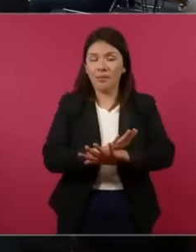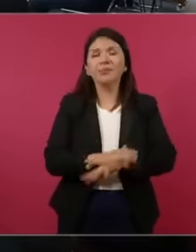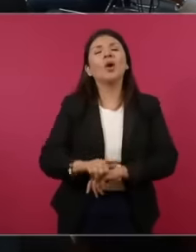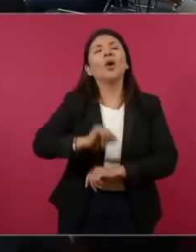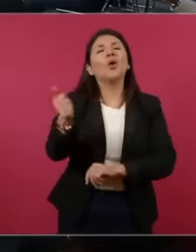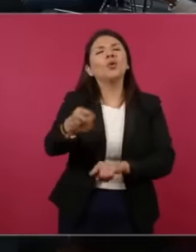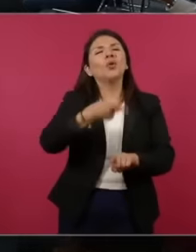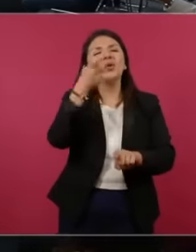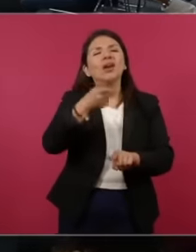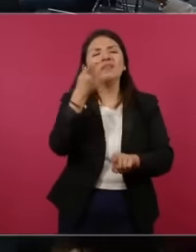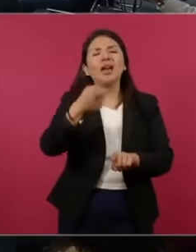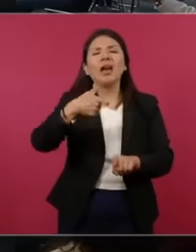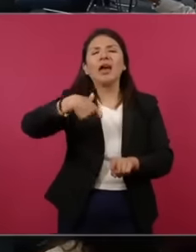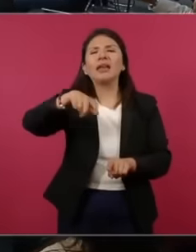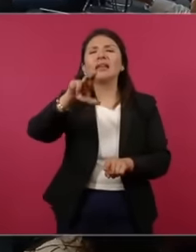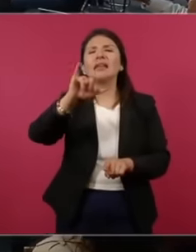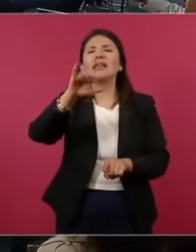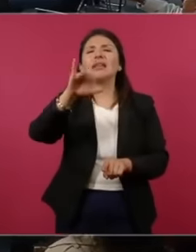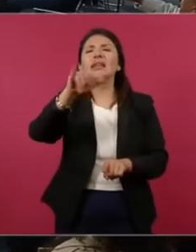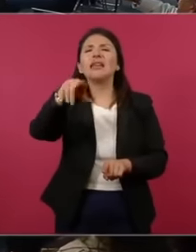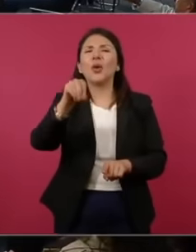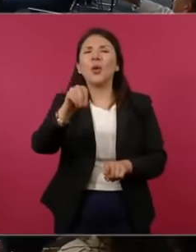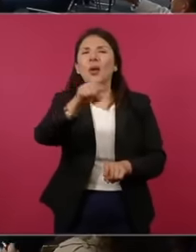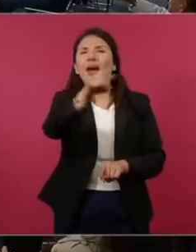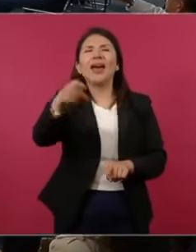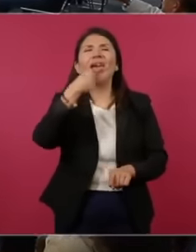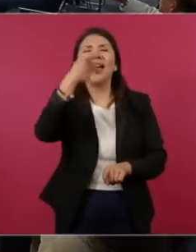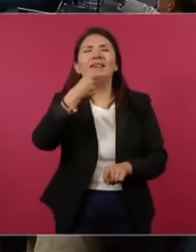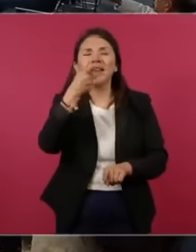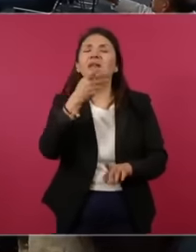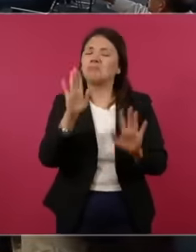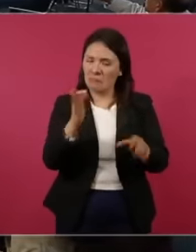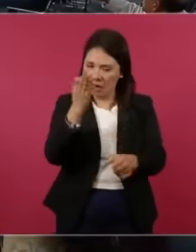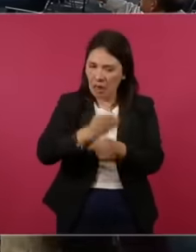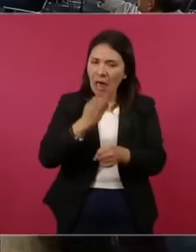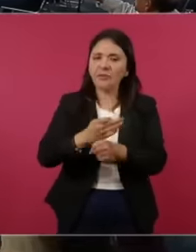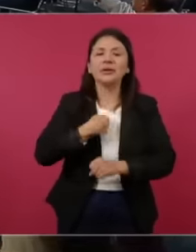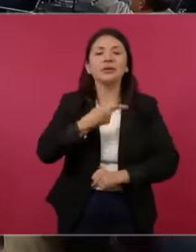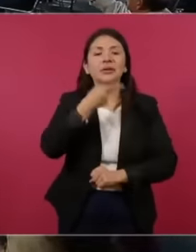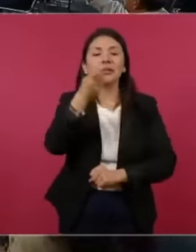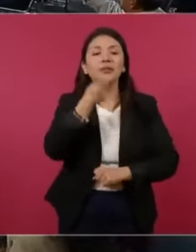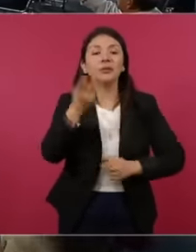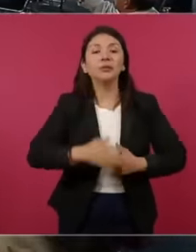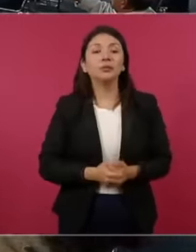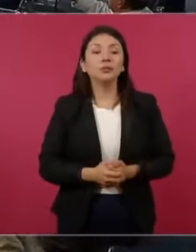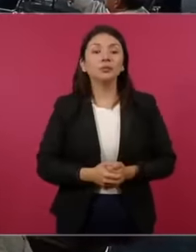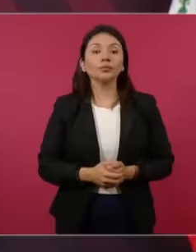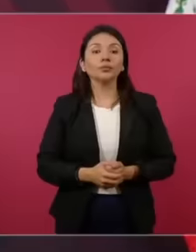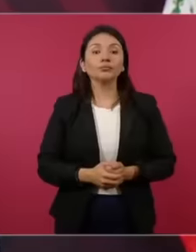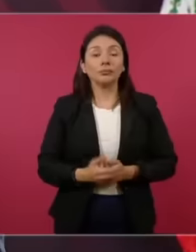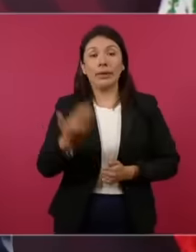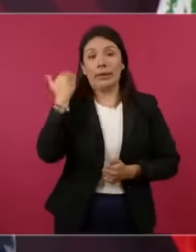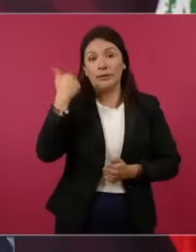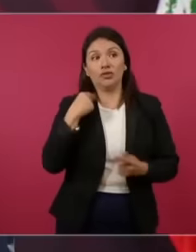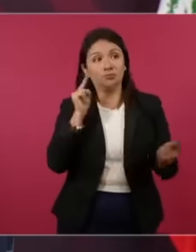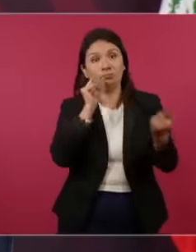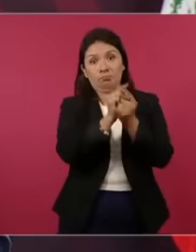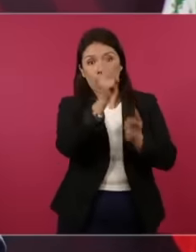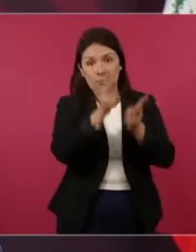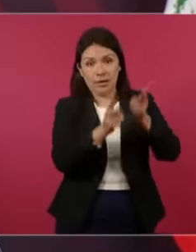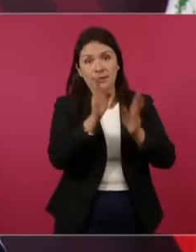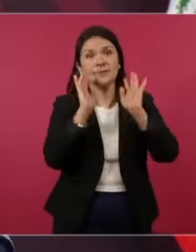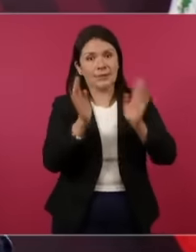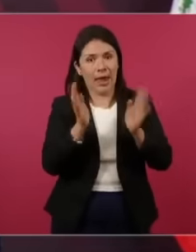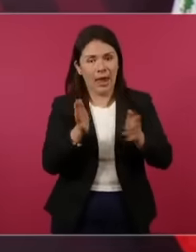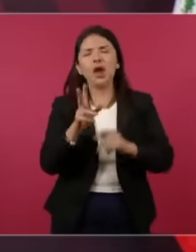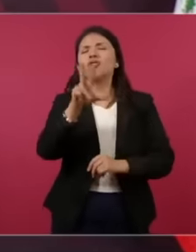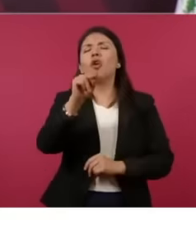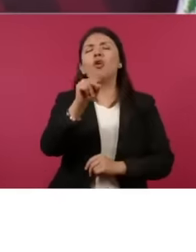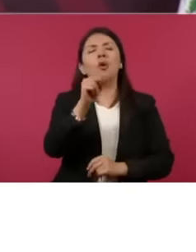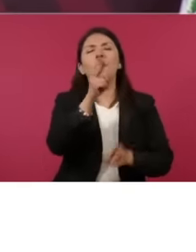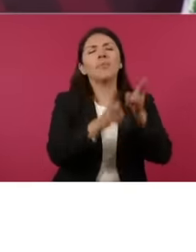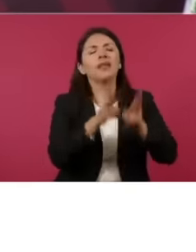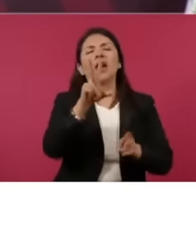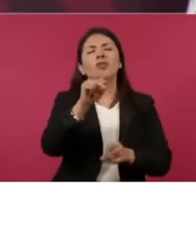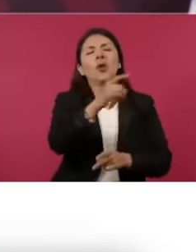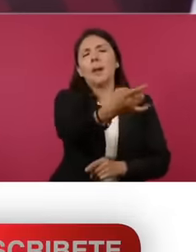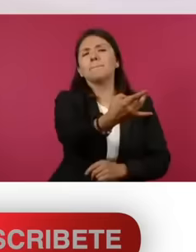is asking me yes once and for all I already spoke with him I did not speak with him, he sent a note because he